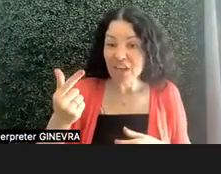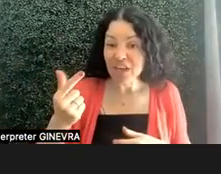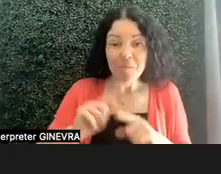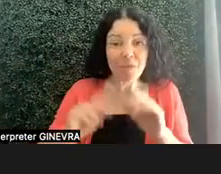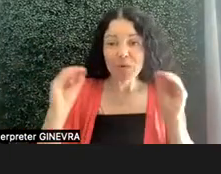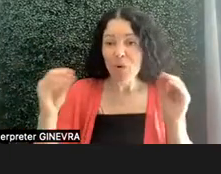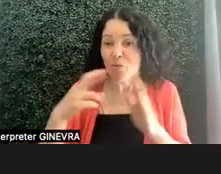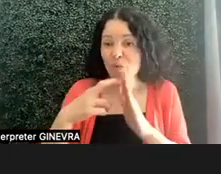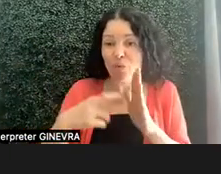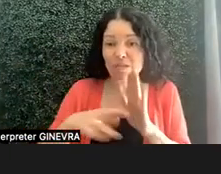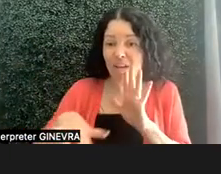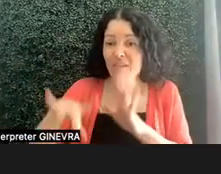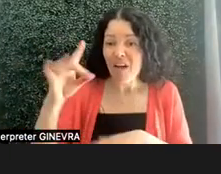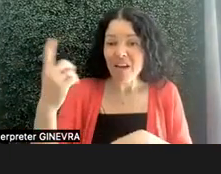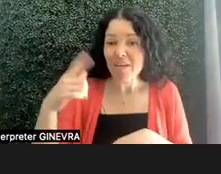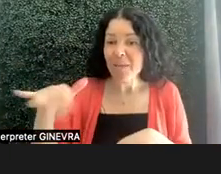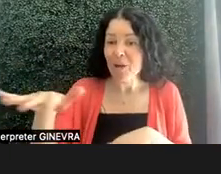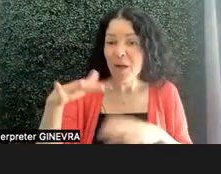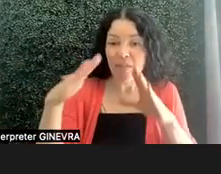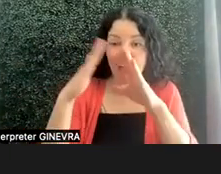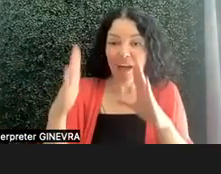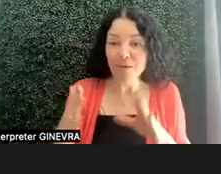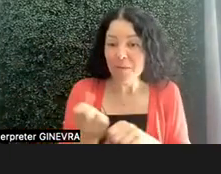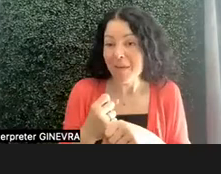And then during a session, we shared it with one another.